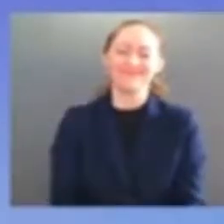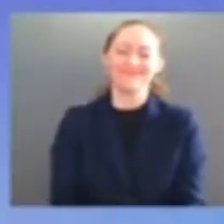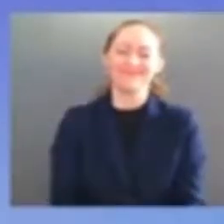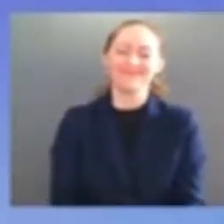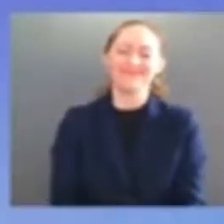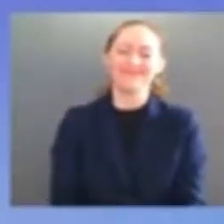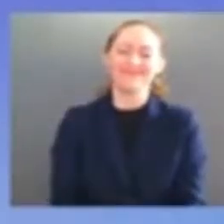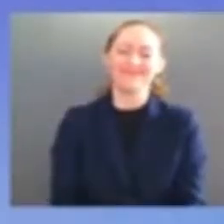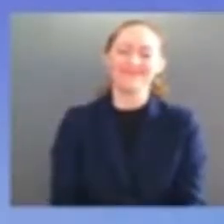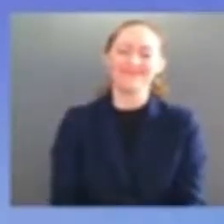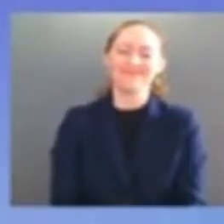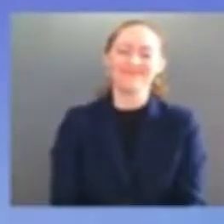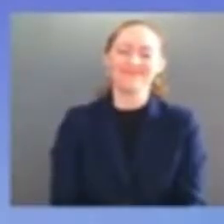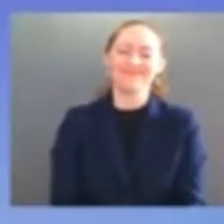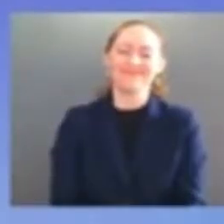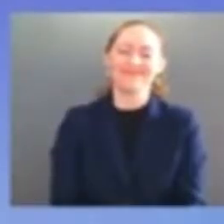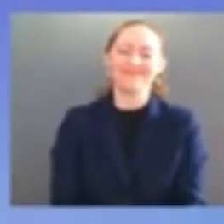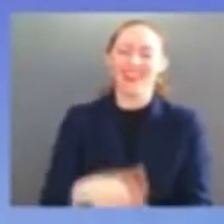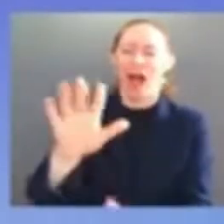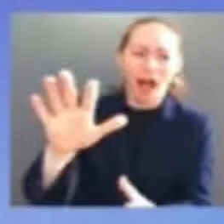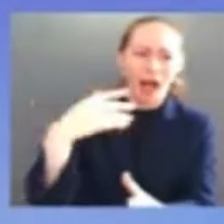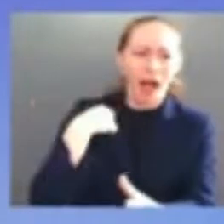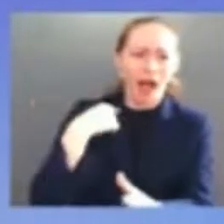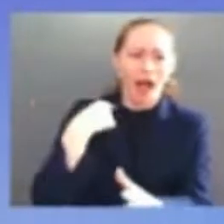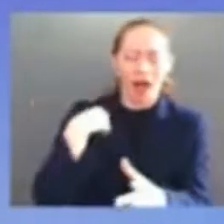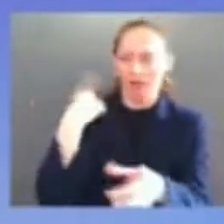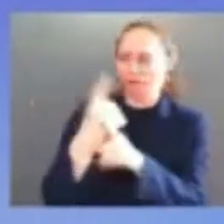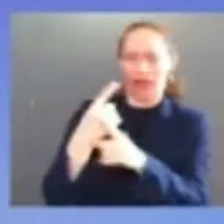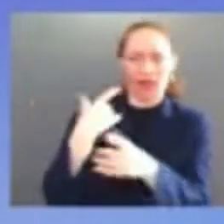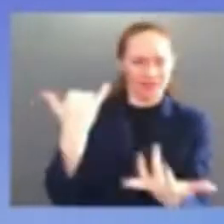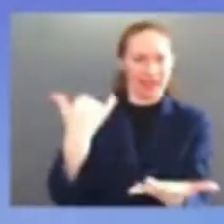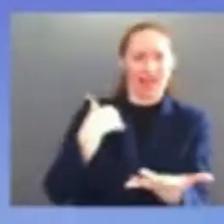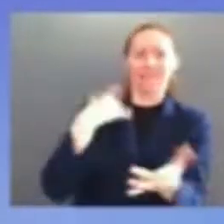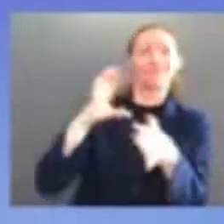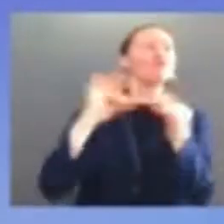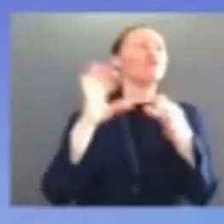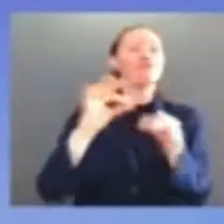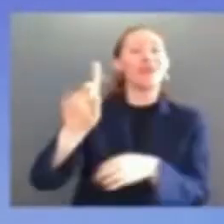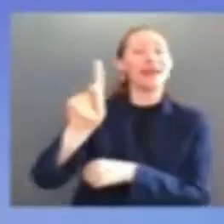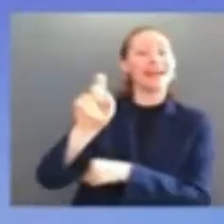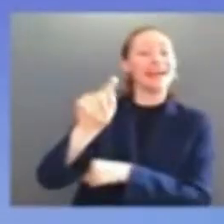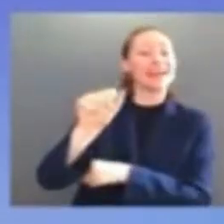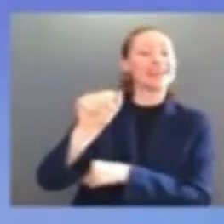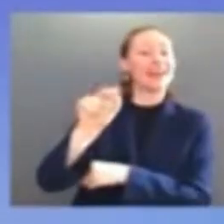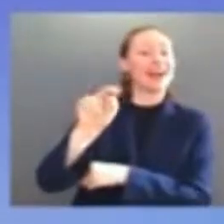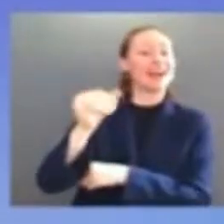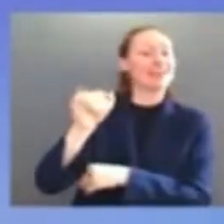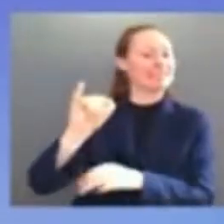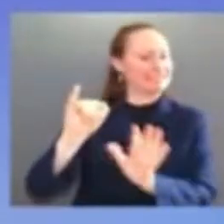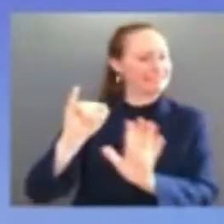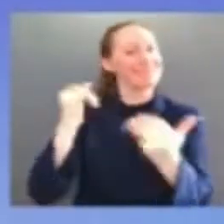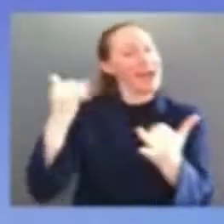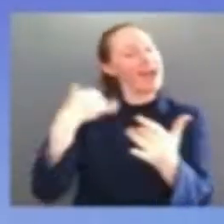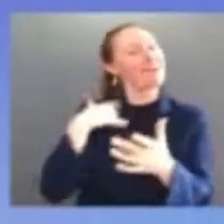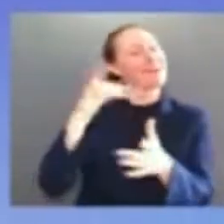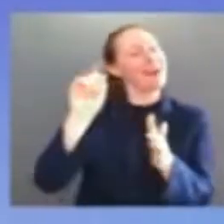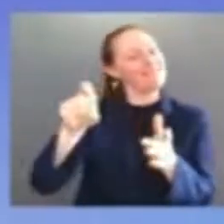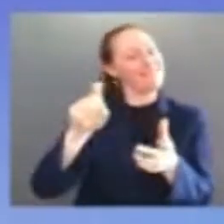judge you are the very definition of what we irish refer to as dignity you have enormous